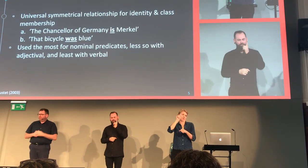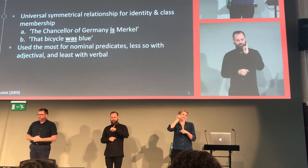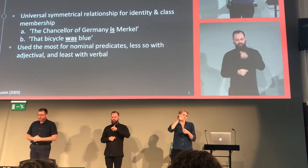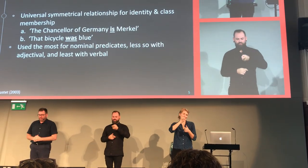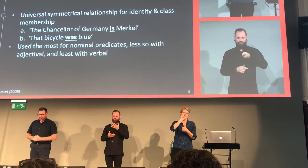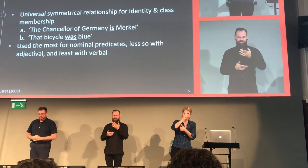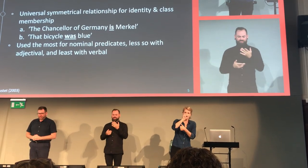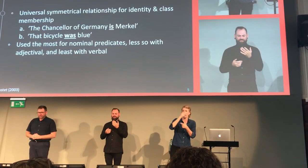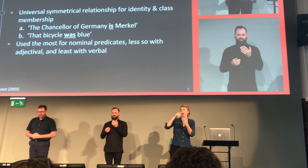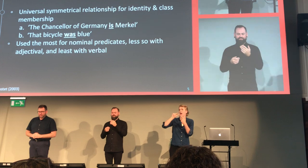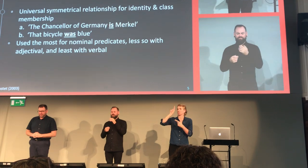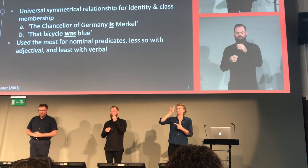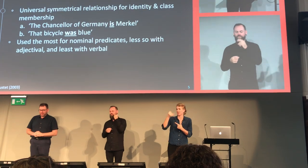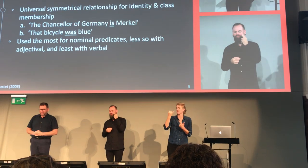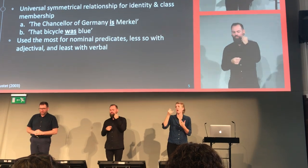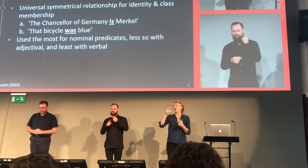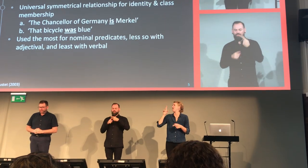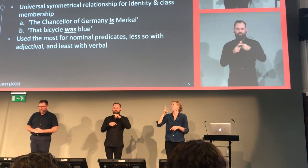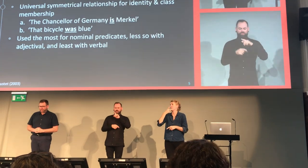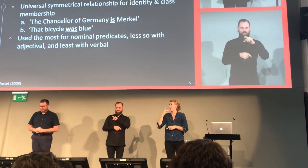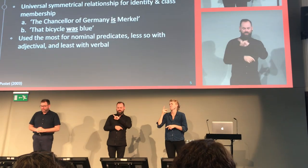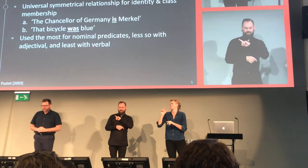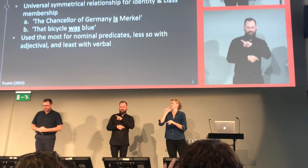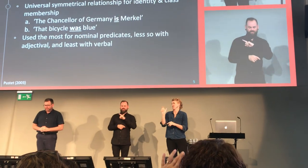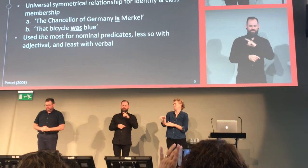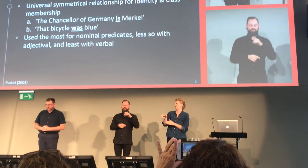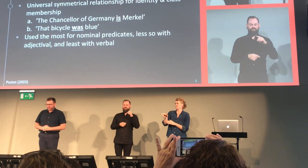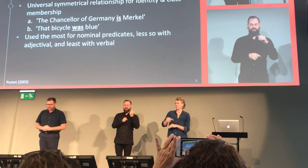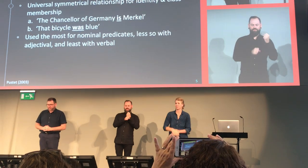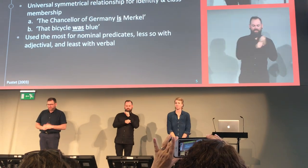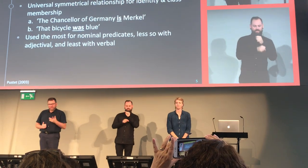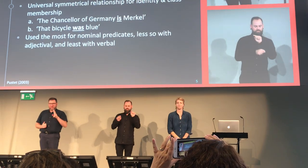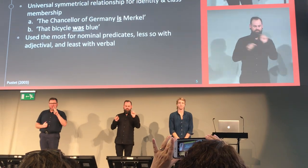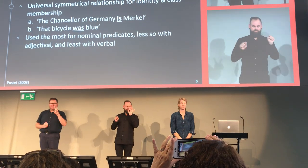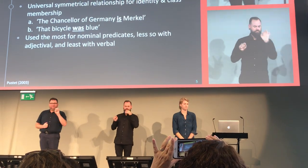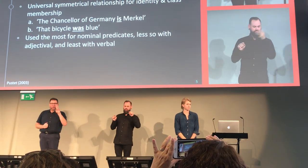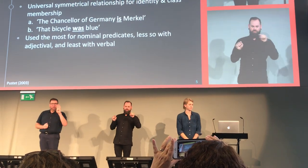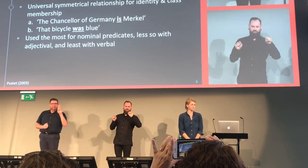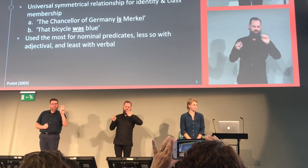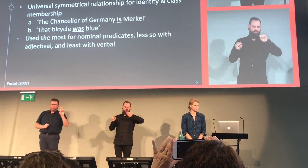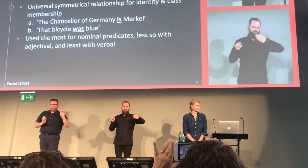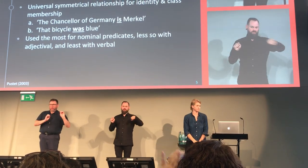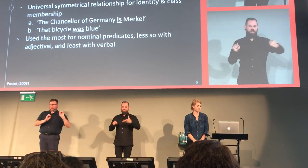It is obligatory for nouns and adjectives, and it isn't necessary with verbs.